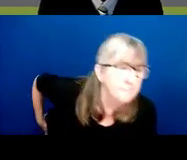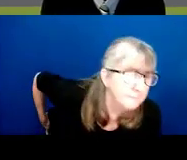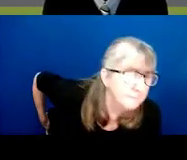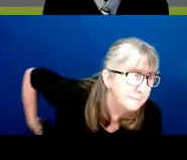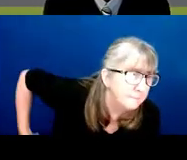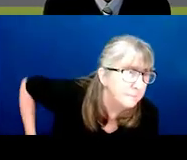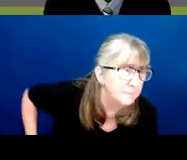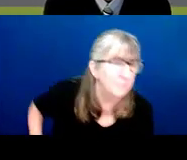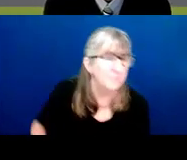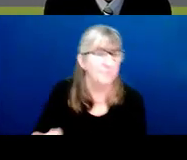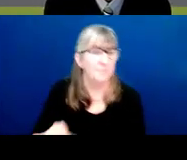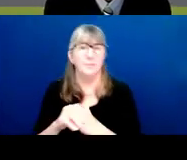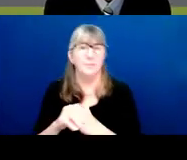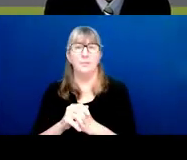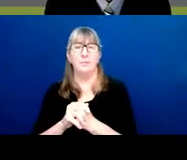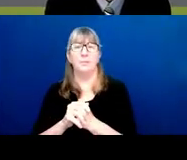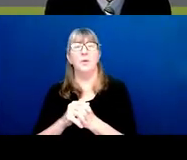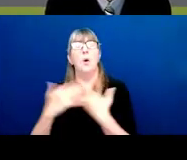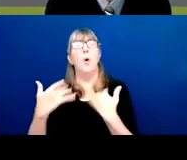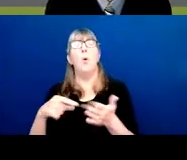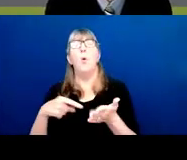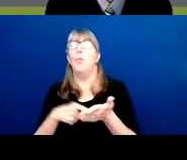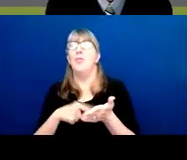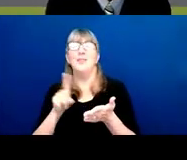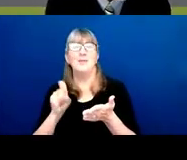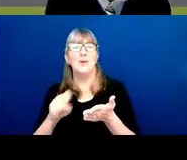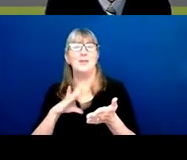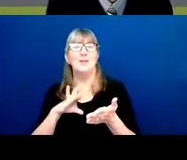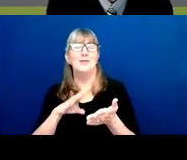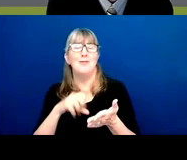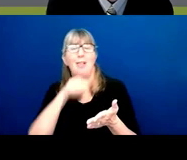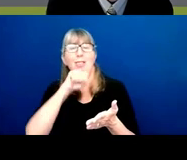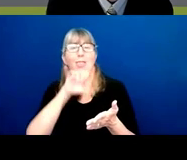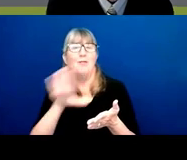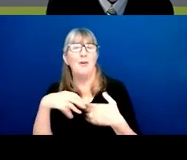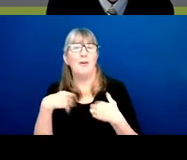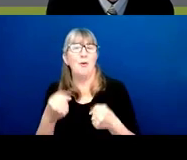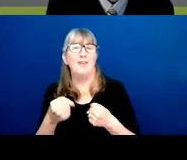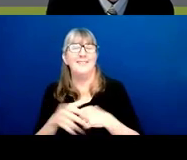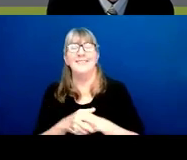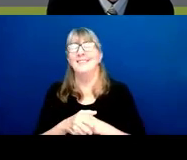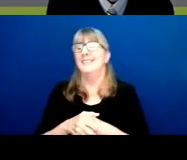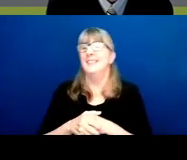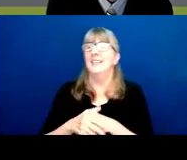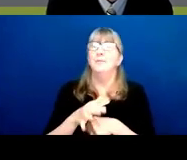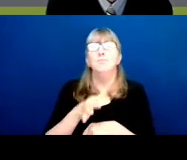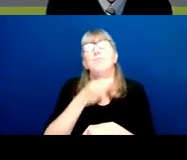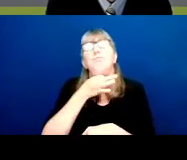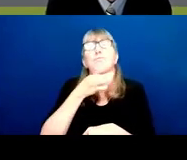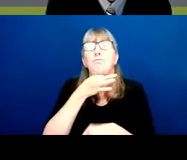I love the courage of this question. Out of curiosity, how exactly does DRR